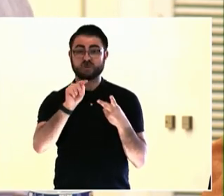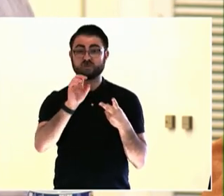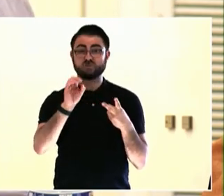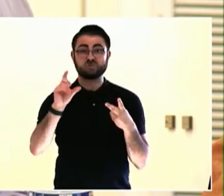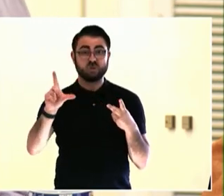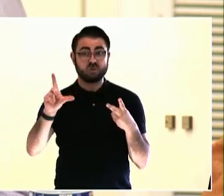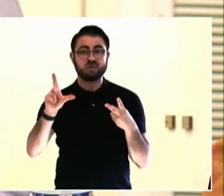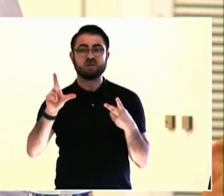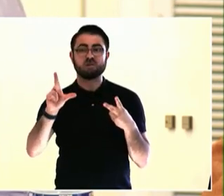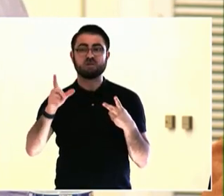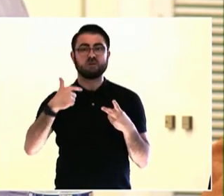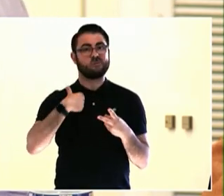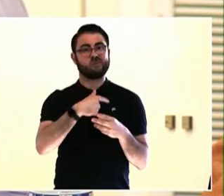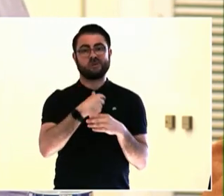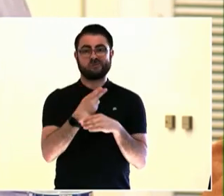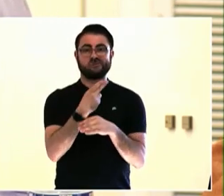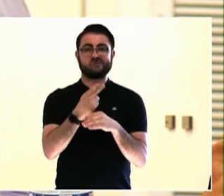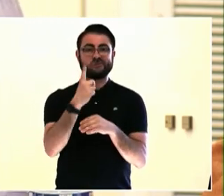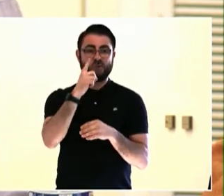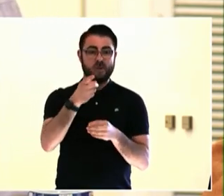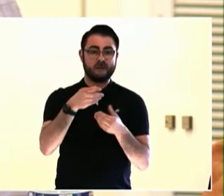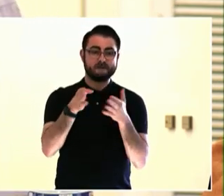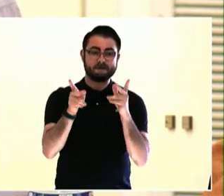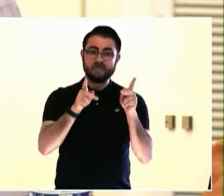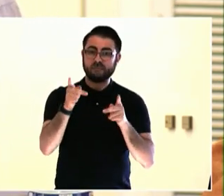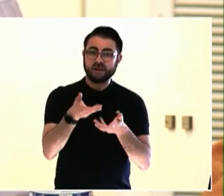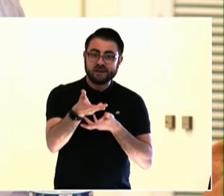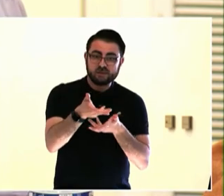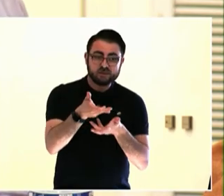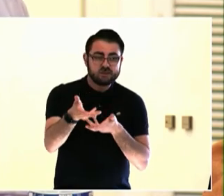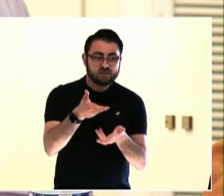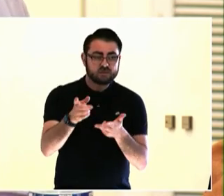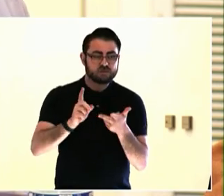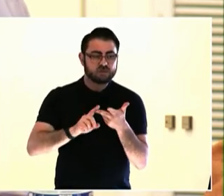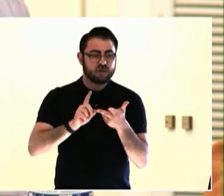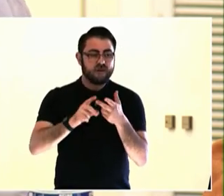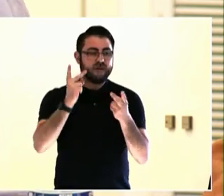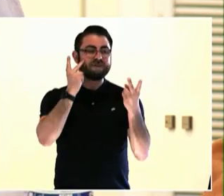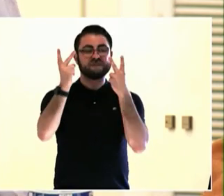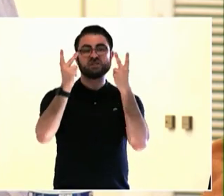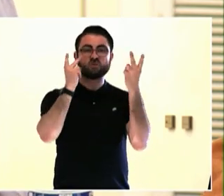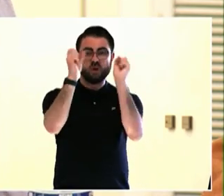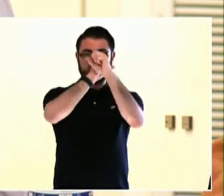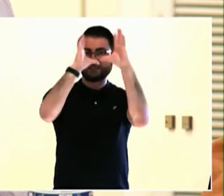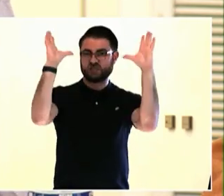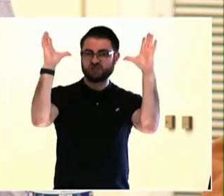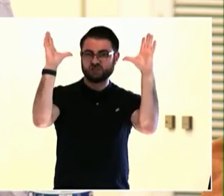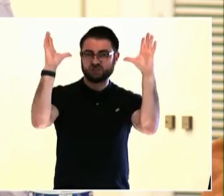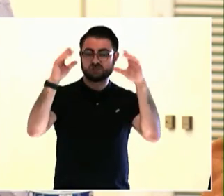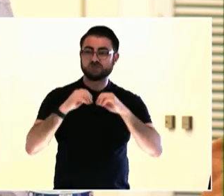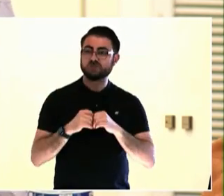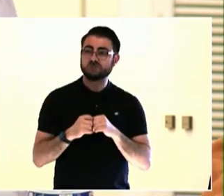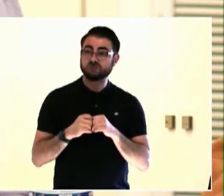which the court doesn't use legal language. It talks to the boy as if it